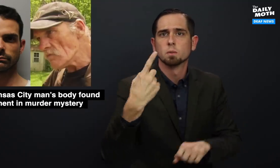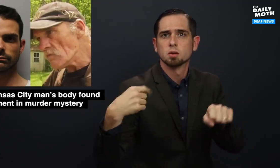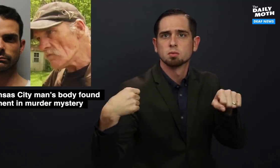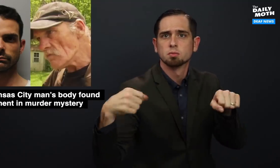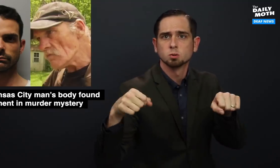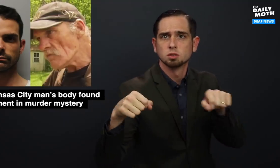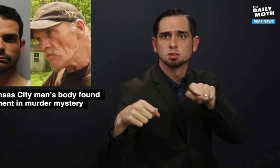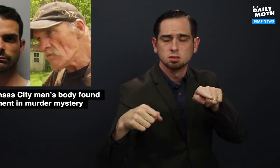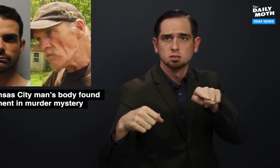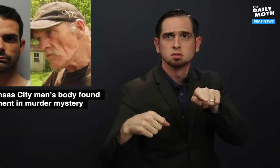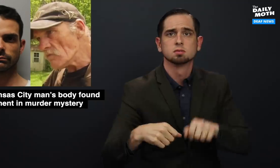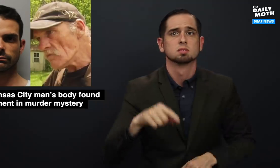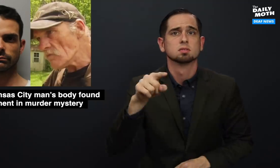at a motorcycle.